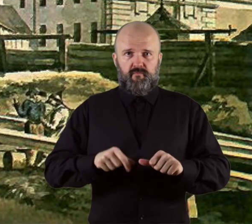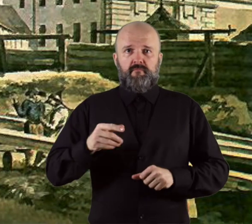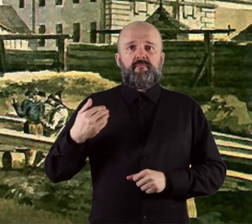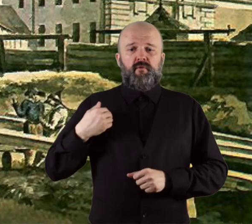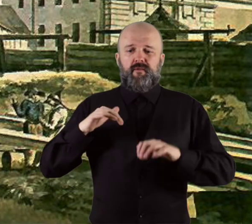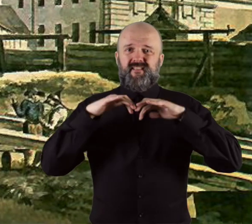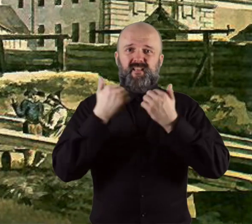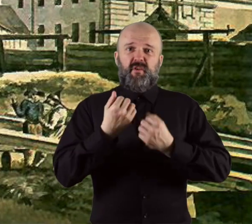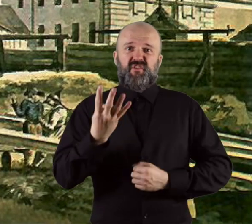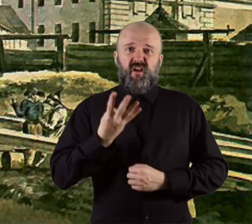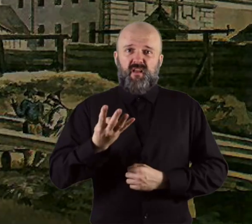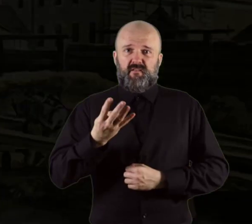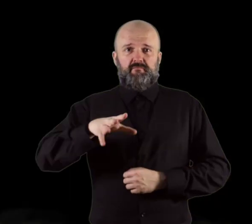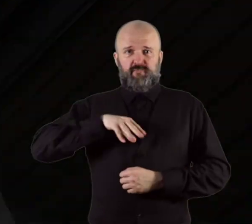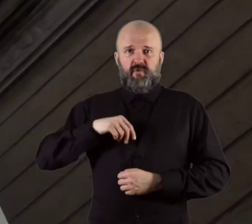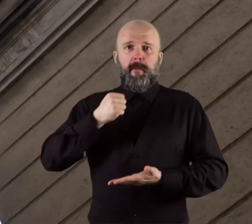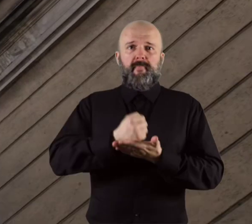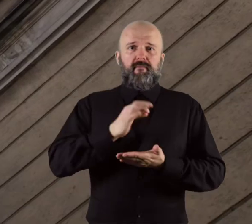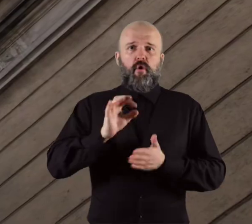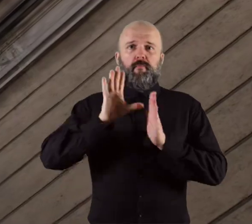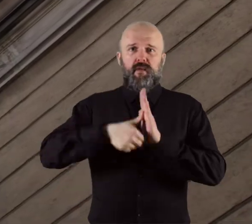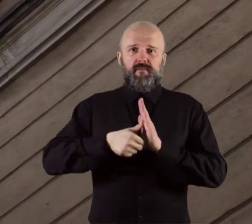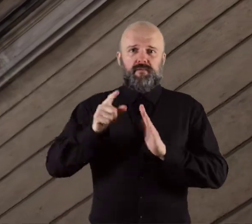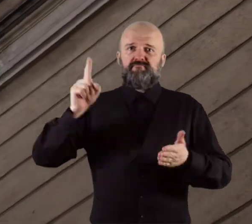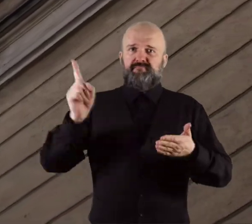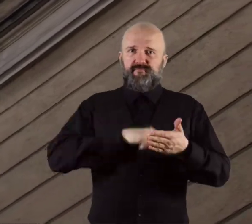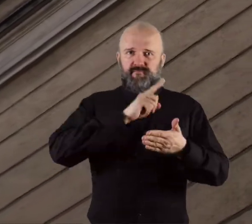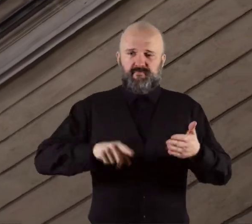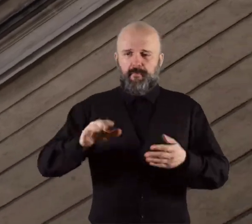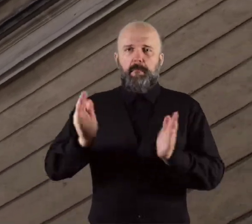when the Four-Year Seym adopted the law on cities, thus liquidating juridical courts.